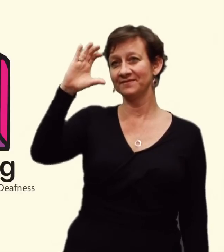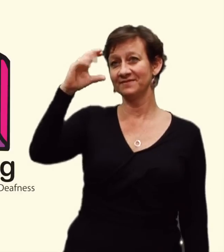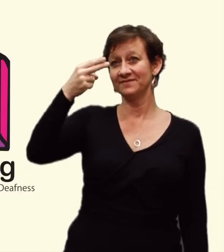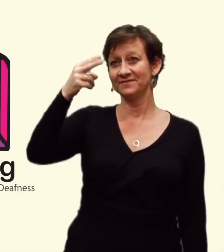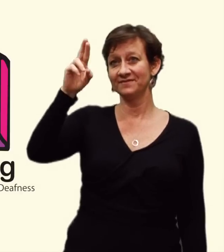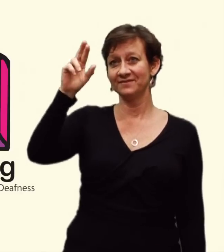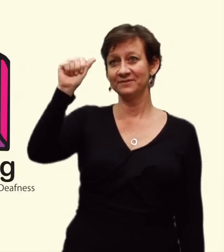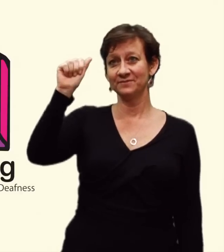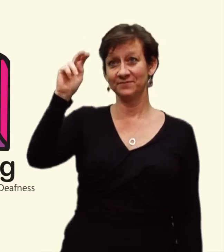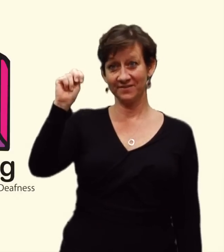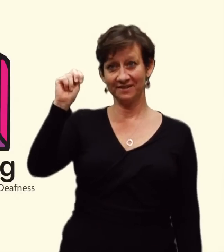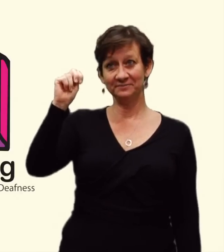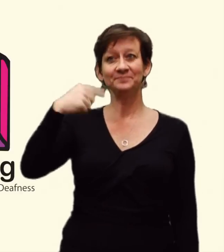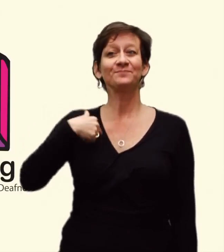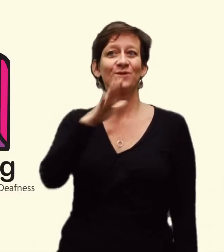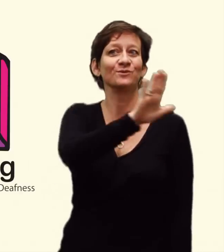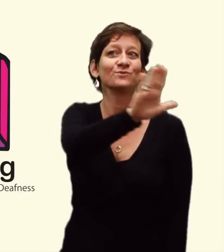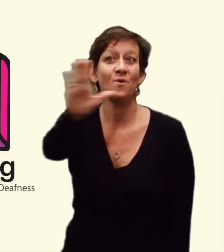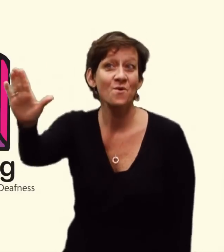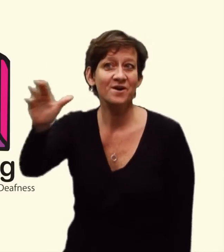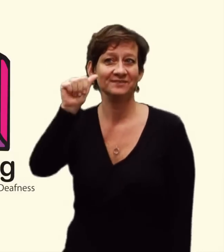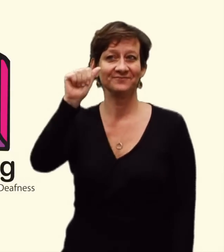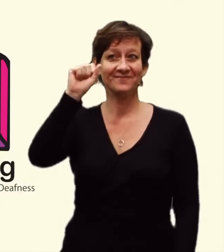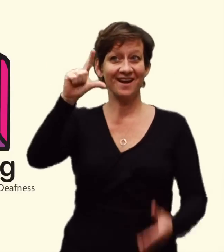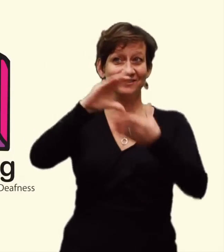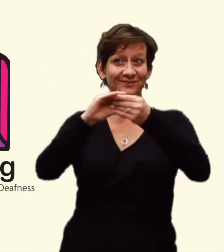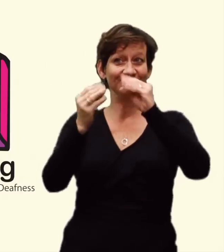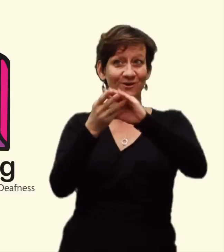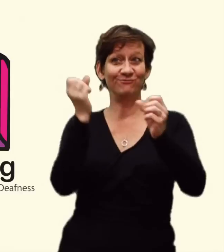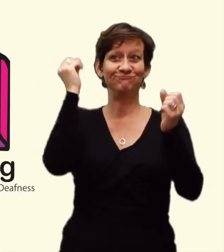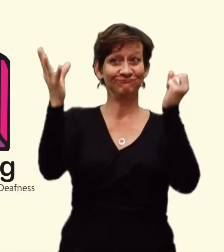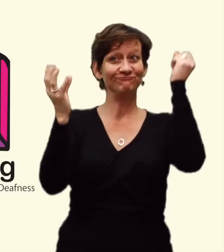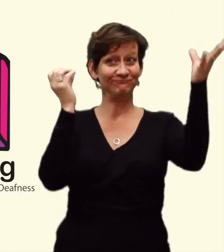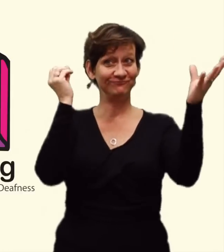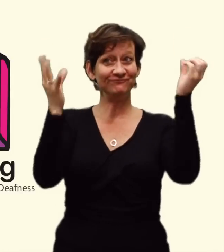My name is Lisa Cochran and I will be your ASL Storyteller.